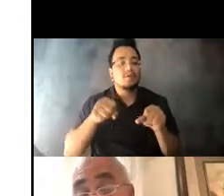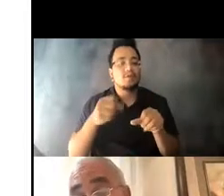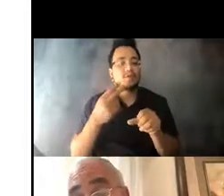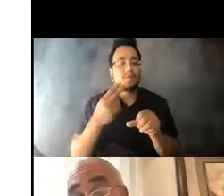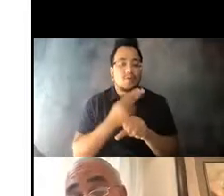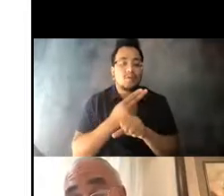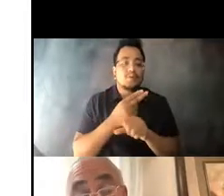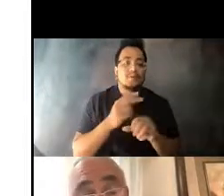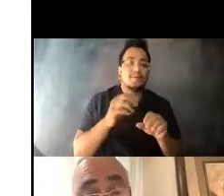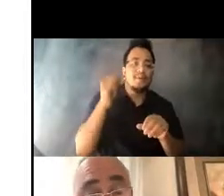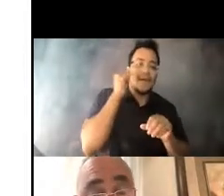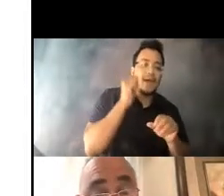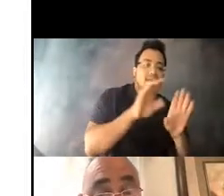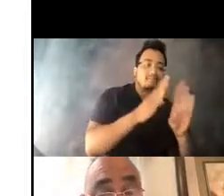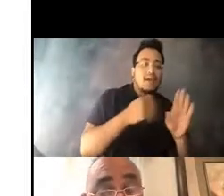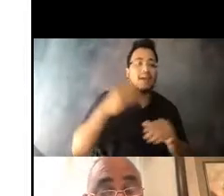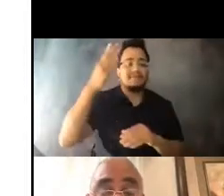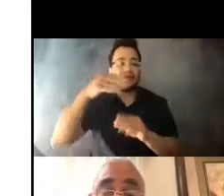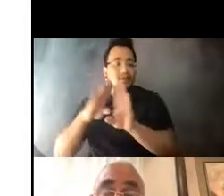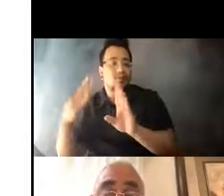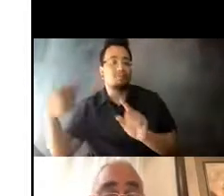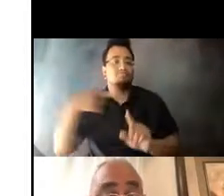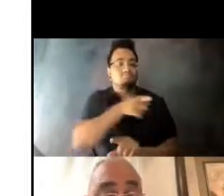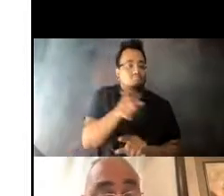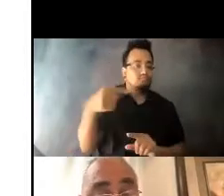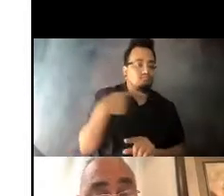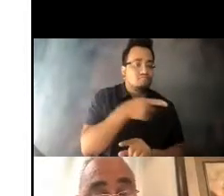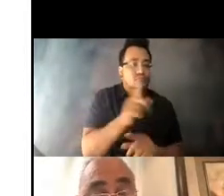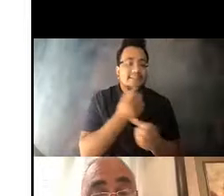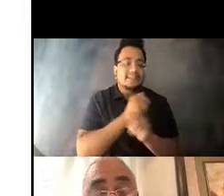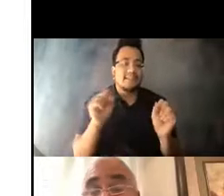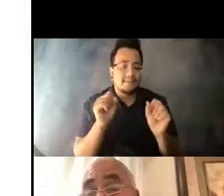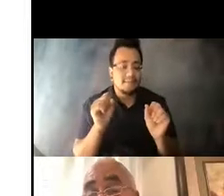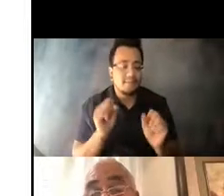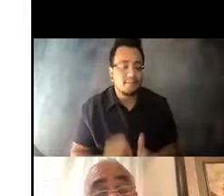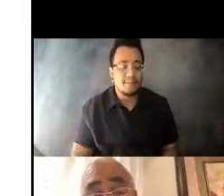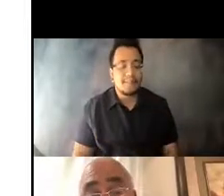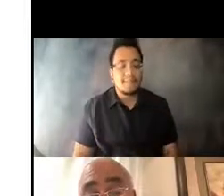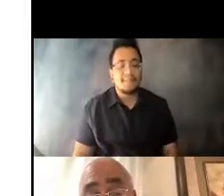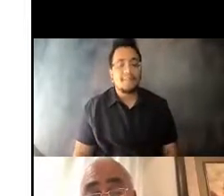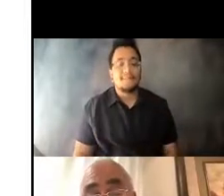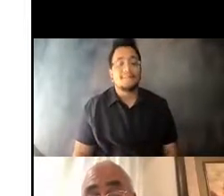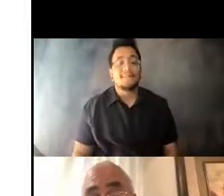many of which were impacted adversely by the 14:39:14 pandemic. 14:39:15 Communication is key.